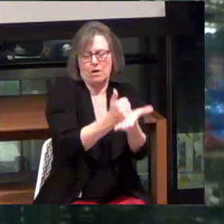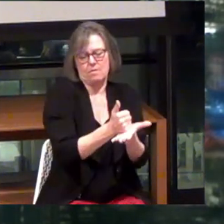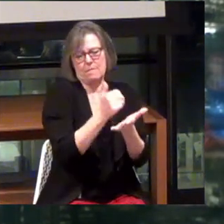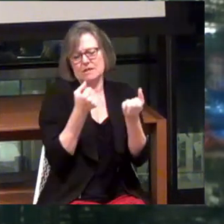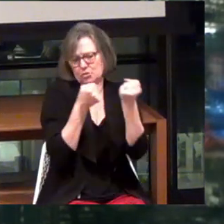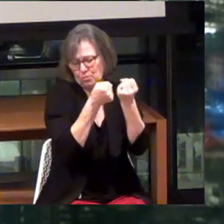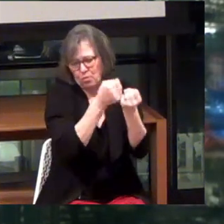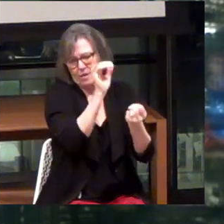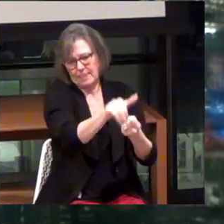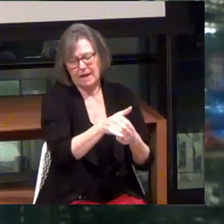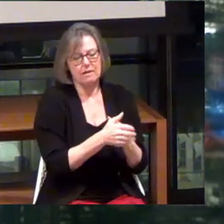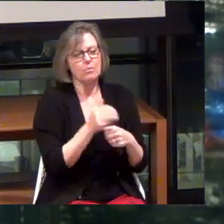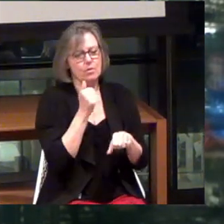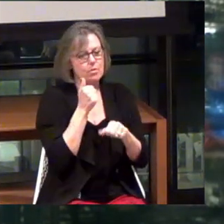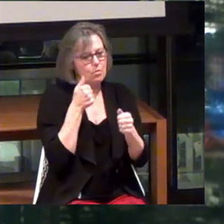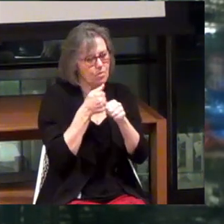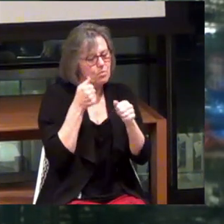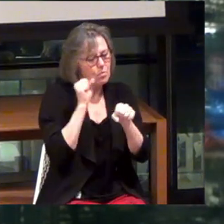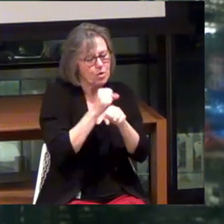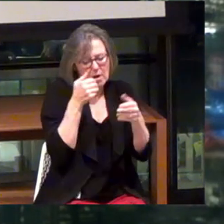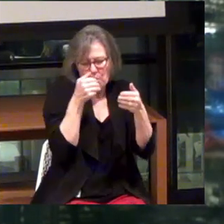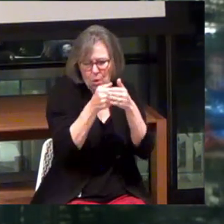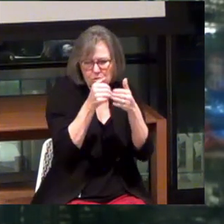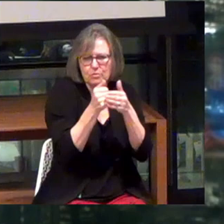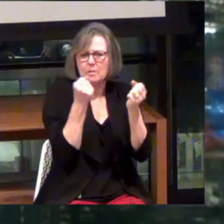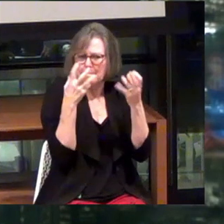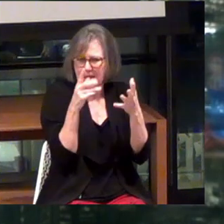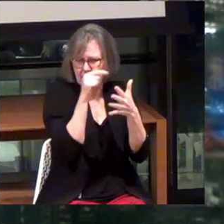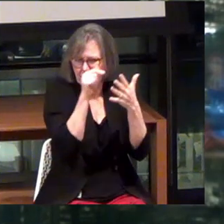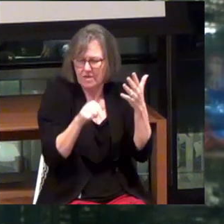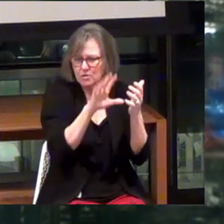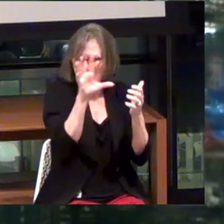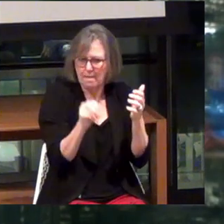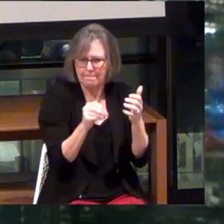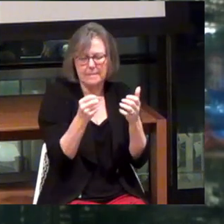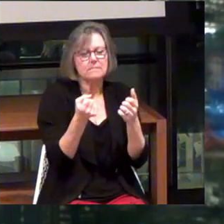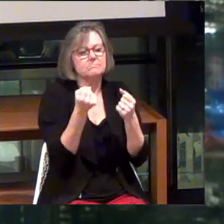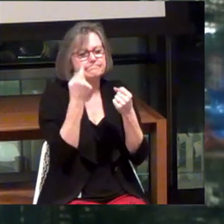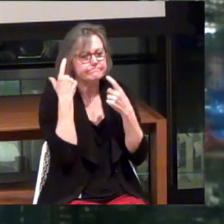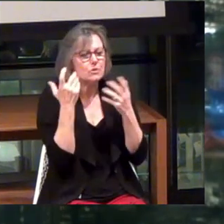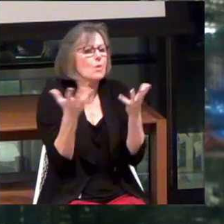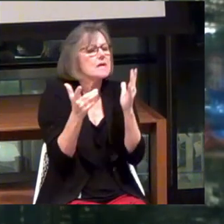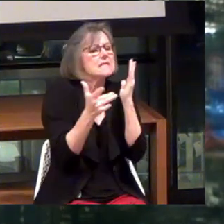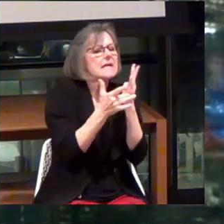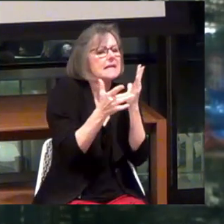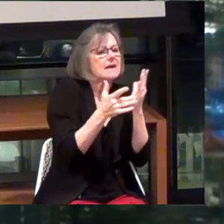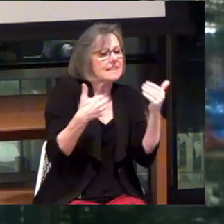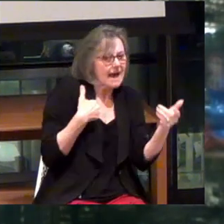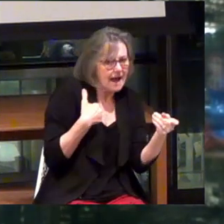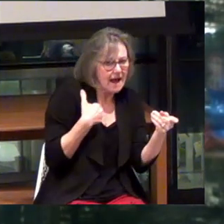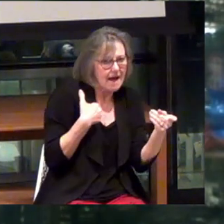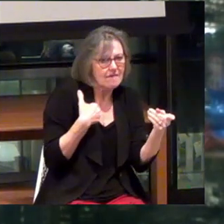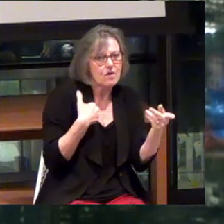So we have worked quite closely with a number of those companies, in understanding what technology they have, which maybe we could layer in.